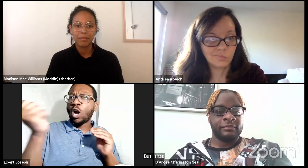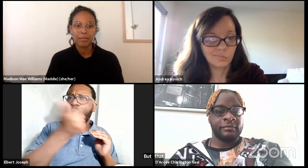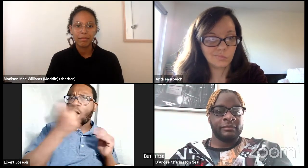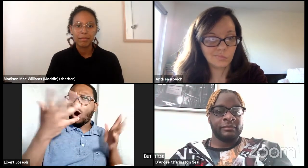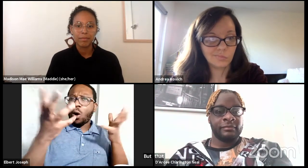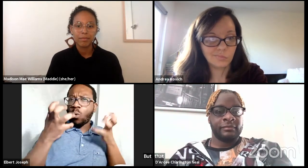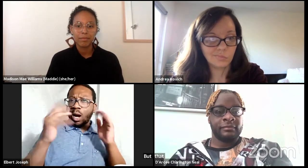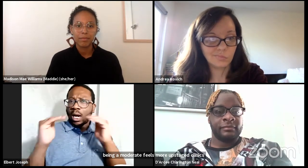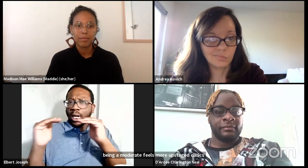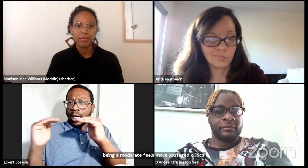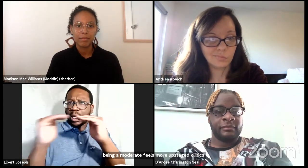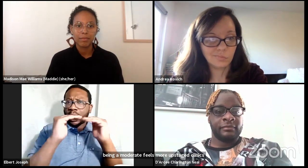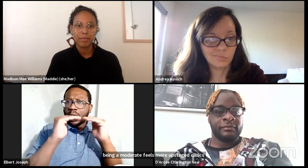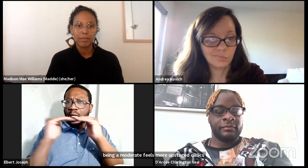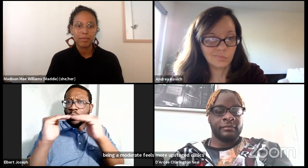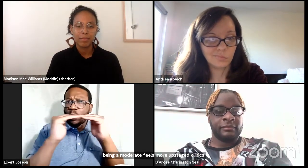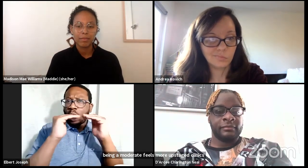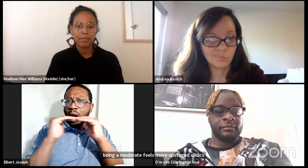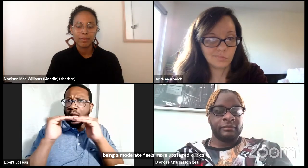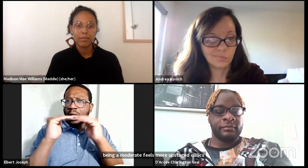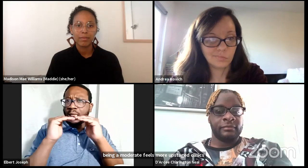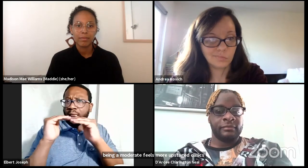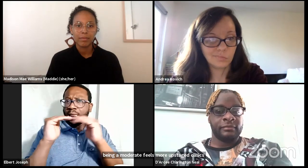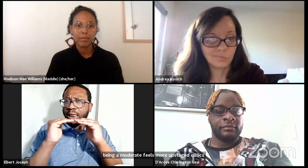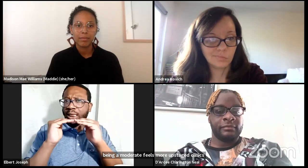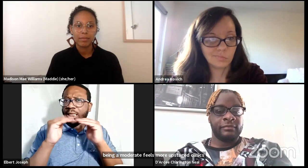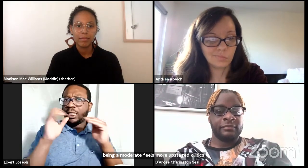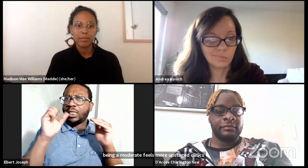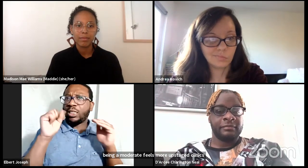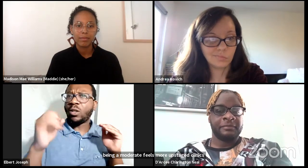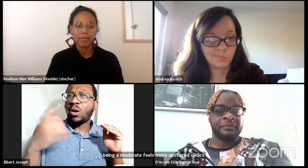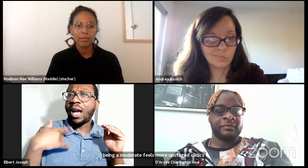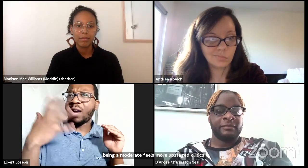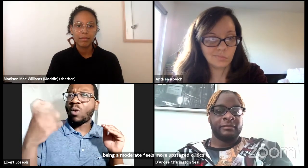but I have an equity mindset. I wanna be on the same page as everyone. I wanna be on the same level.